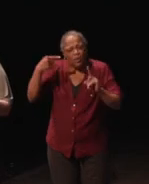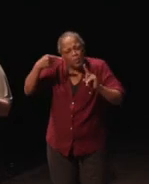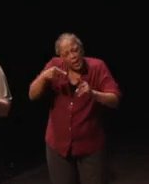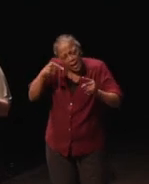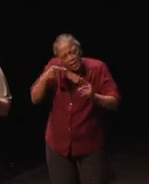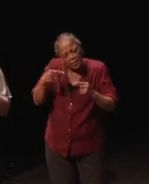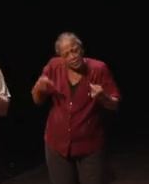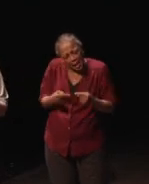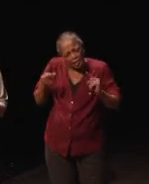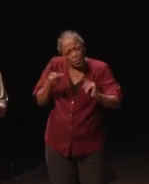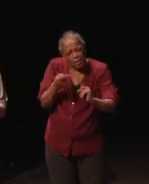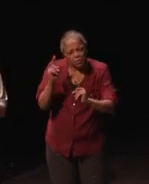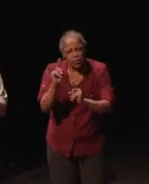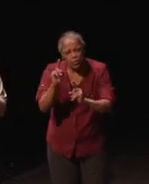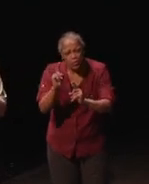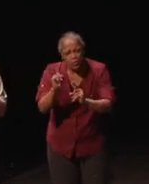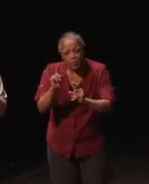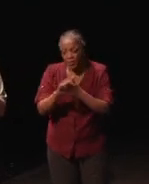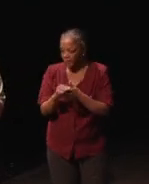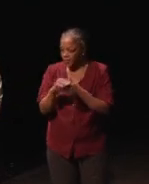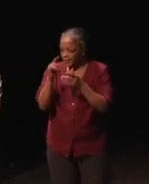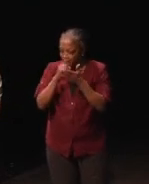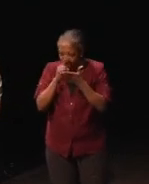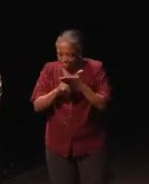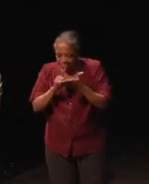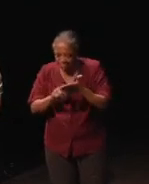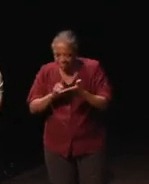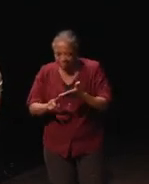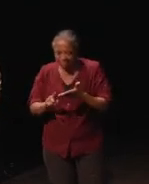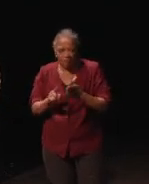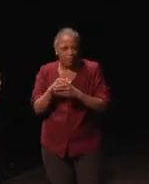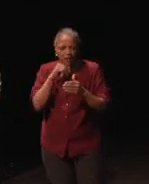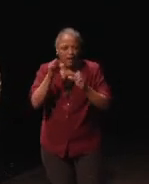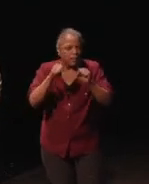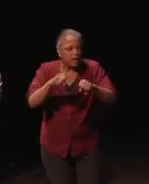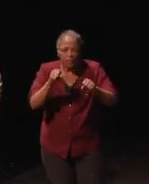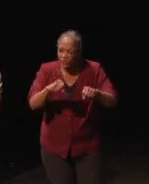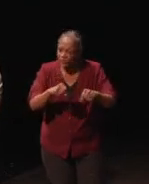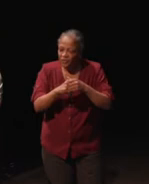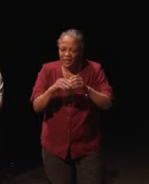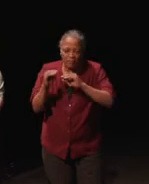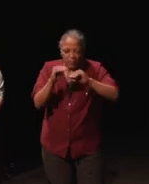So, I went through that and then I'm like okay well, there's no way I'm going be able to get it in the game right now.